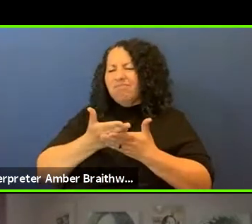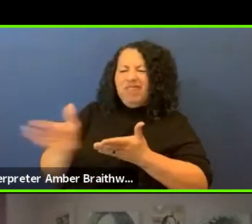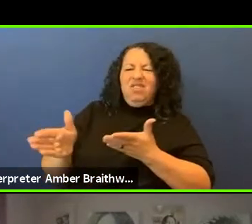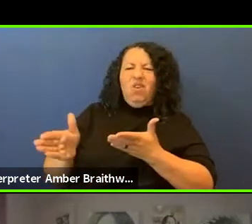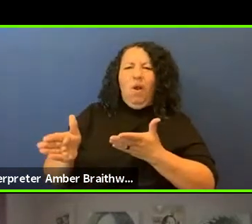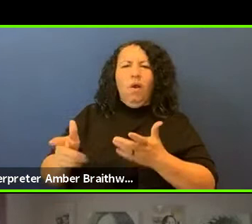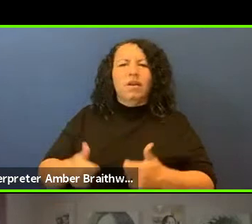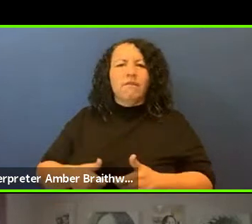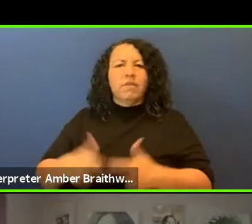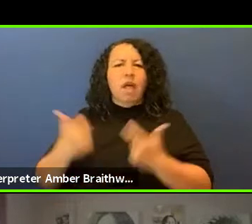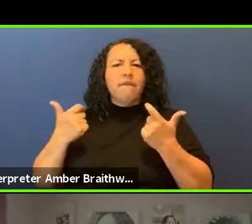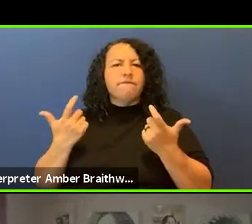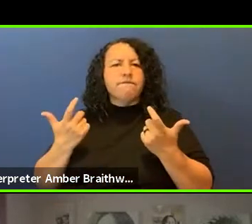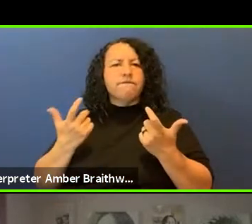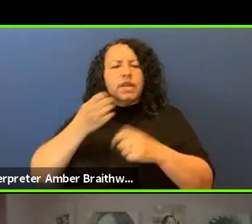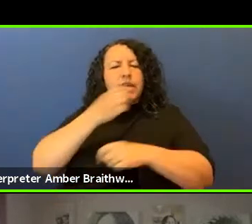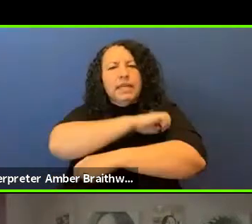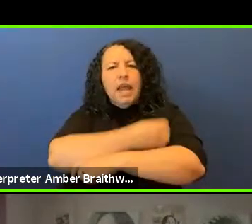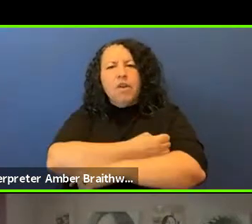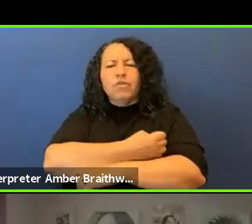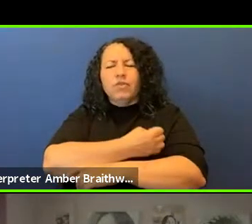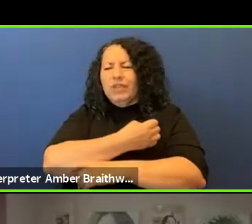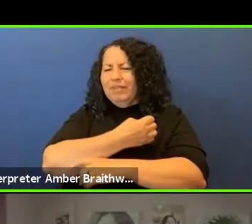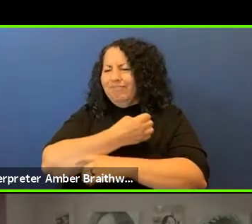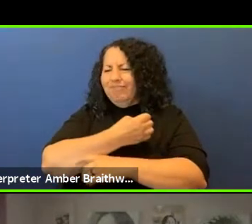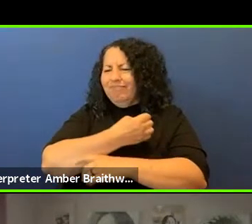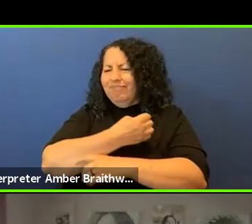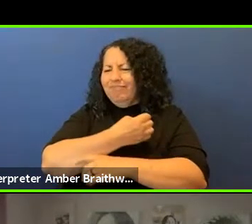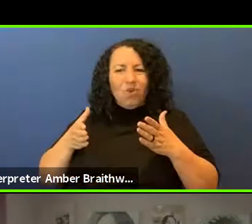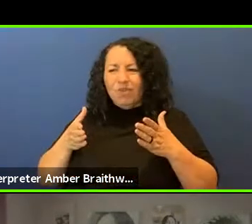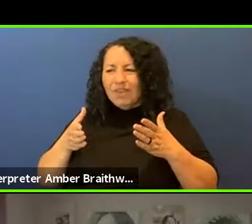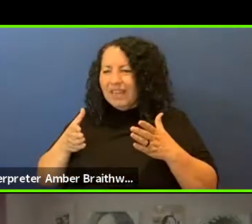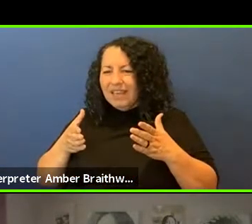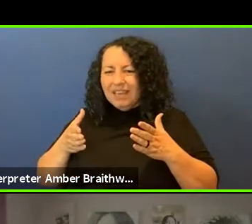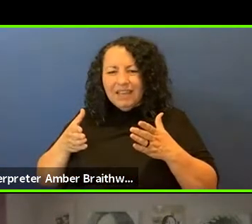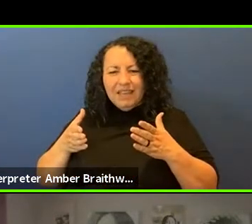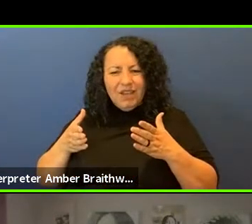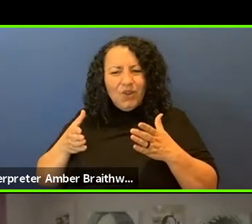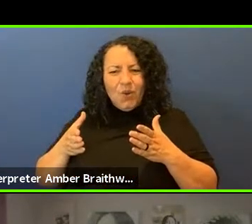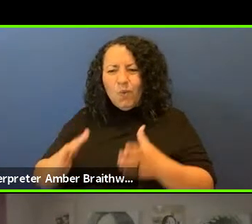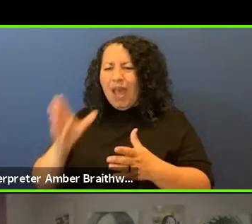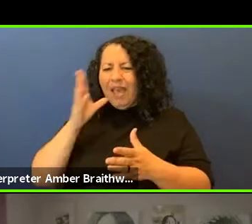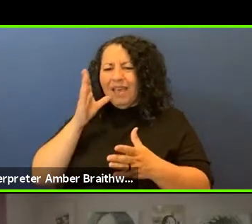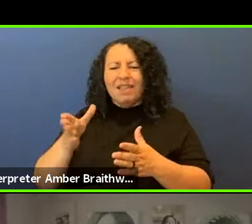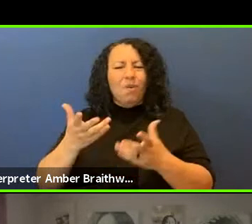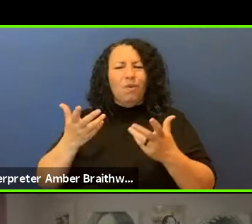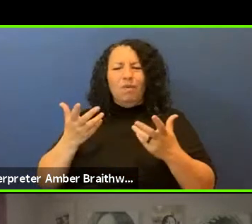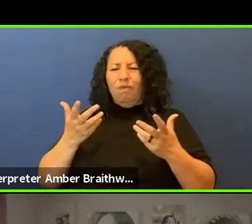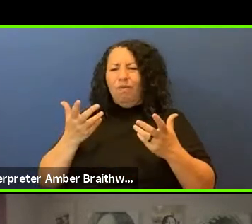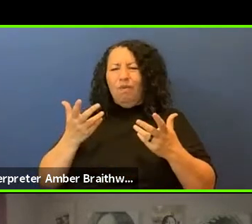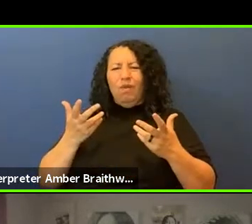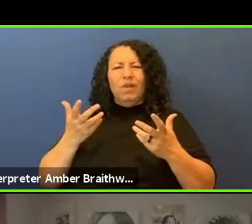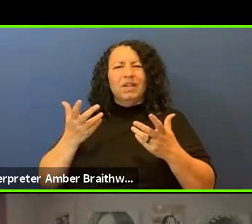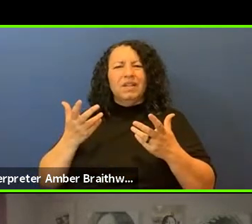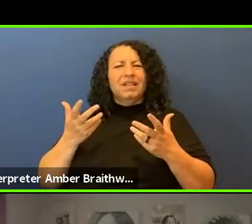energy in a way that will make accumulation possible